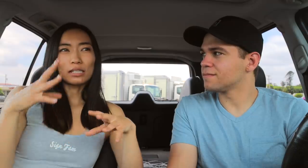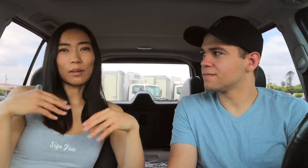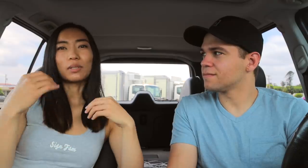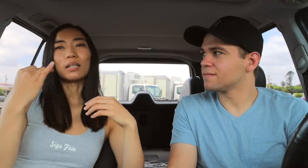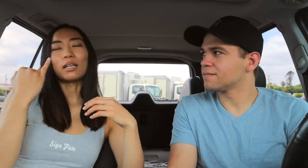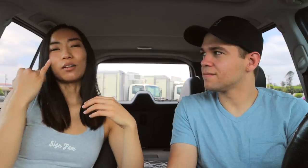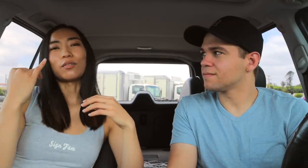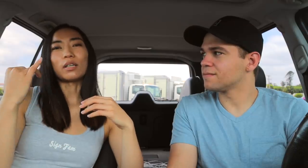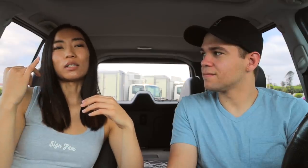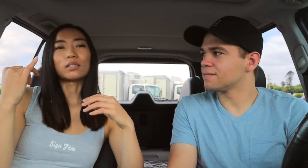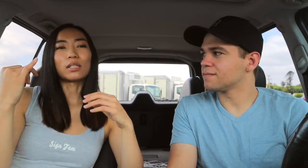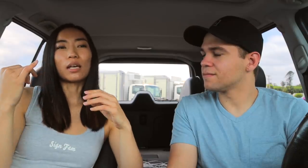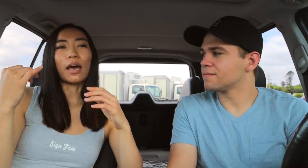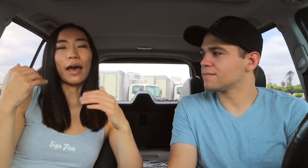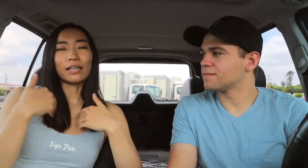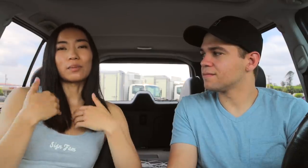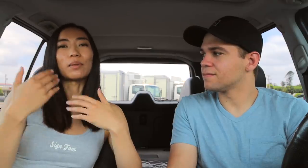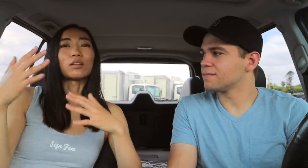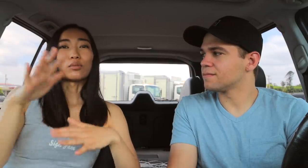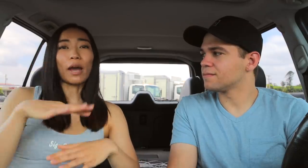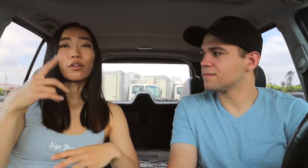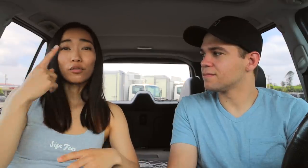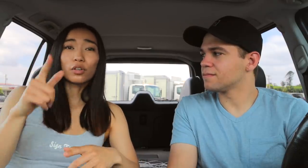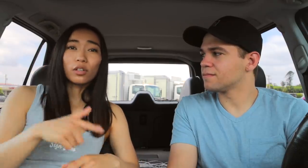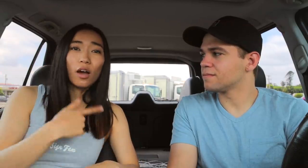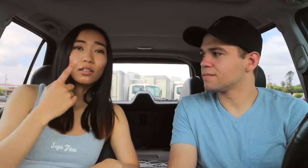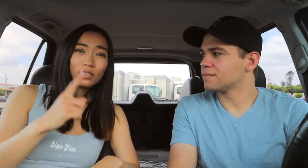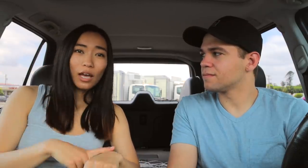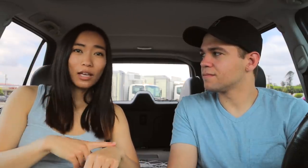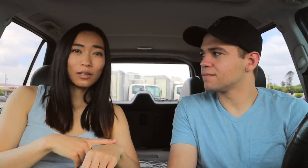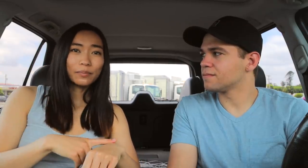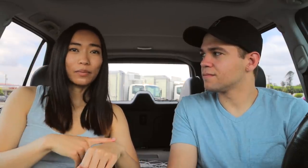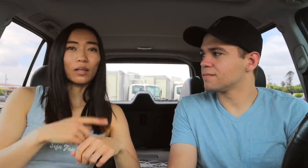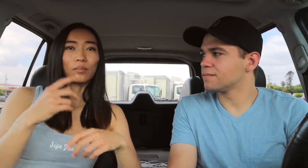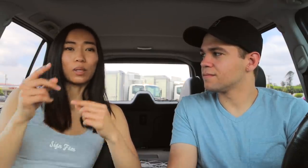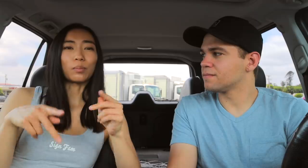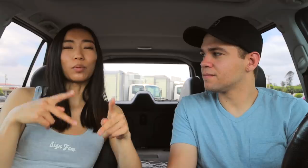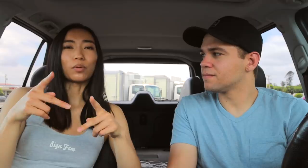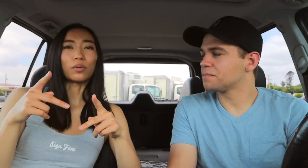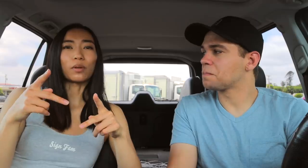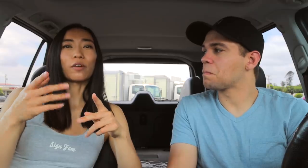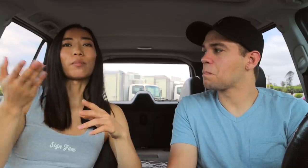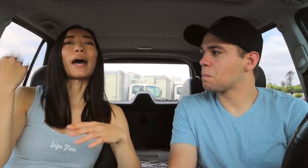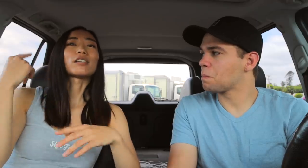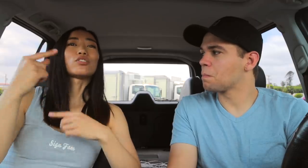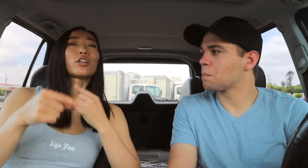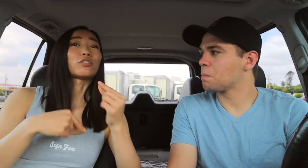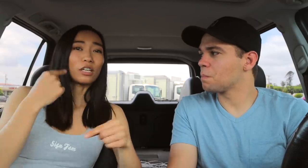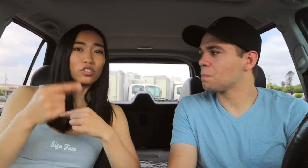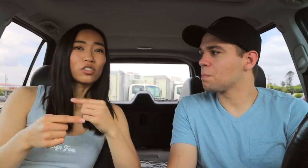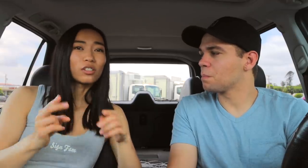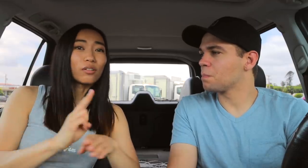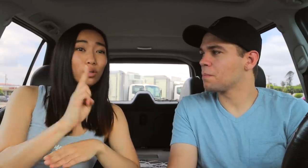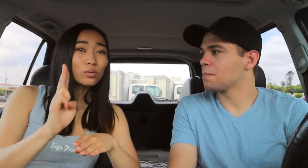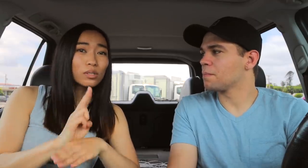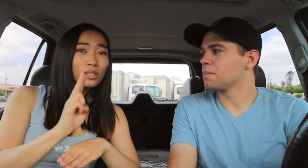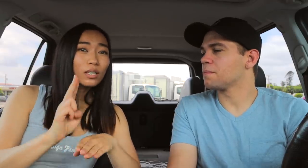accepted if it has been around for a long time and people of past generations have used it.